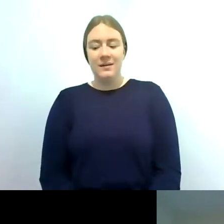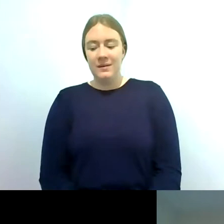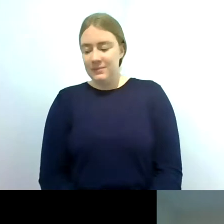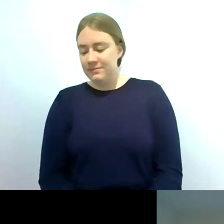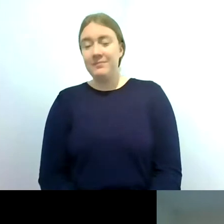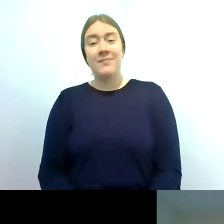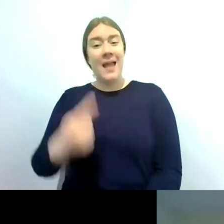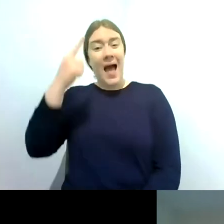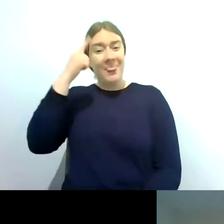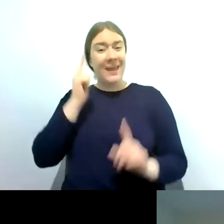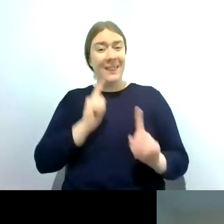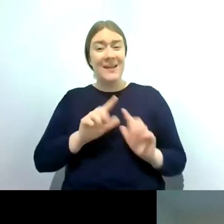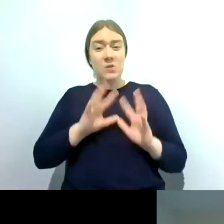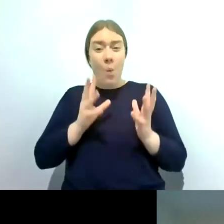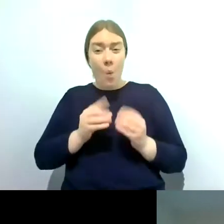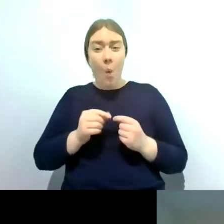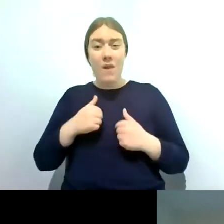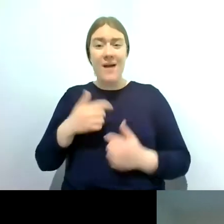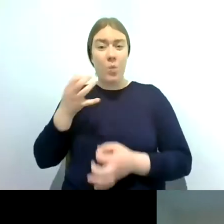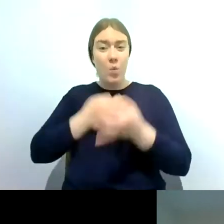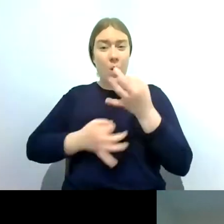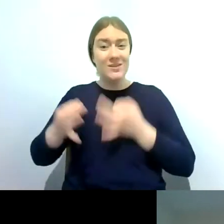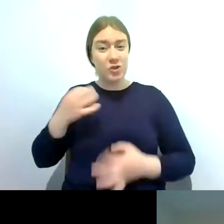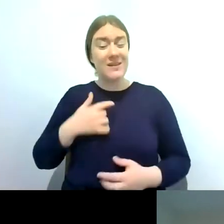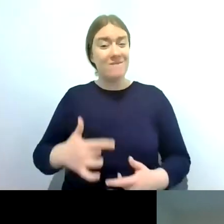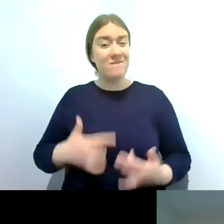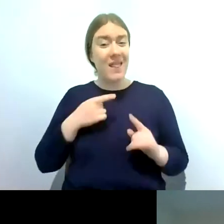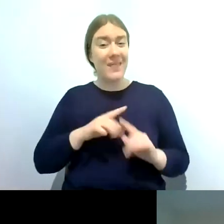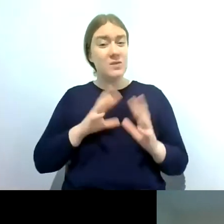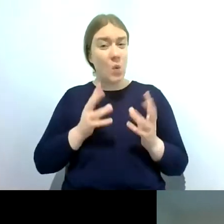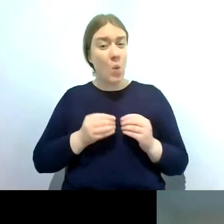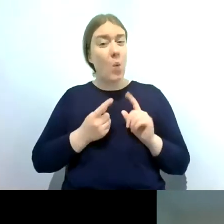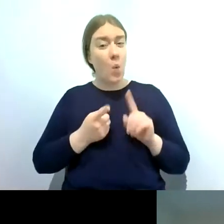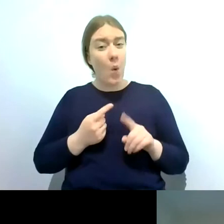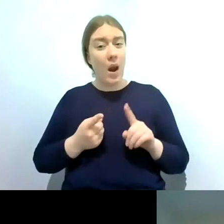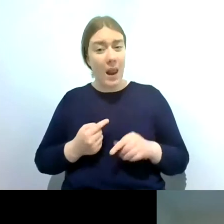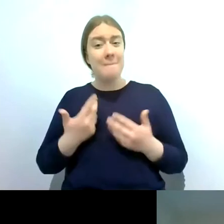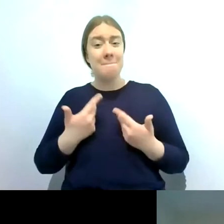all the questions that we've had in i think we've answered everybody's questions